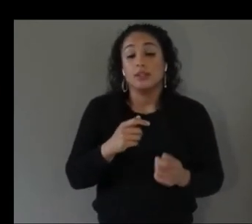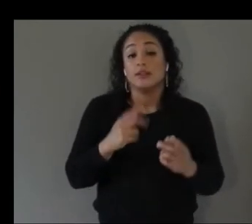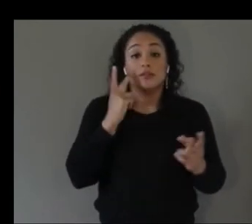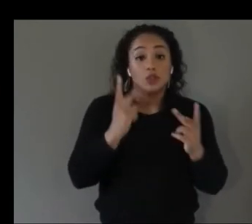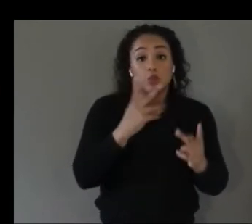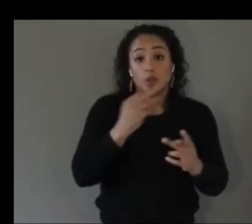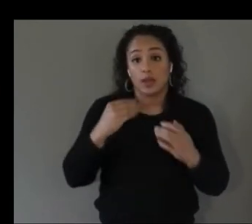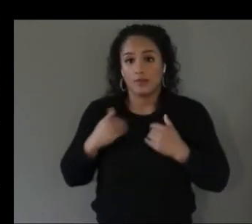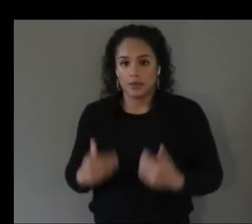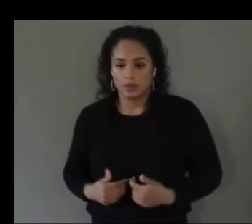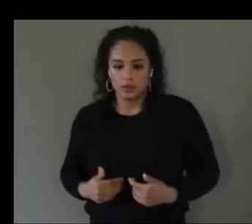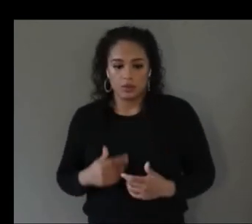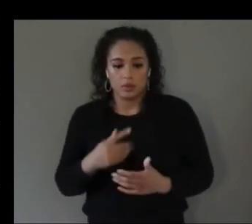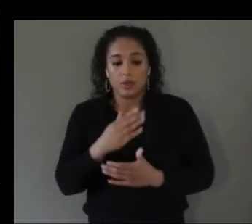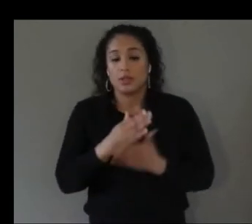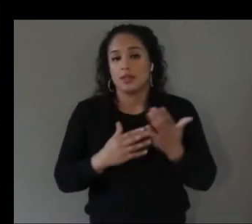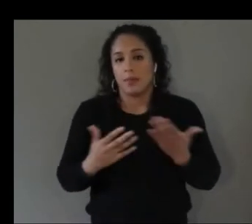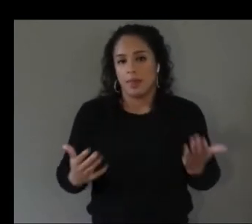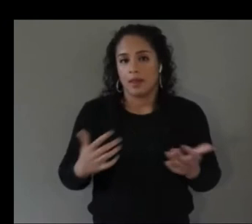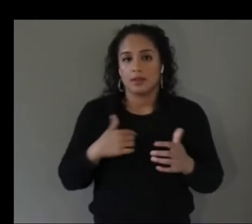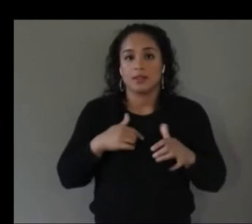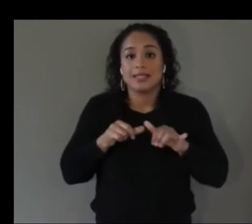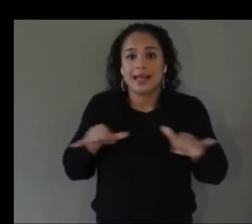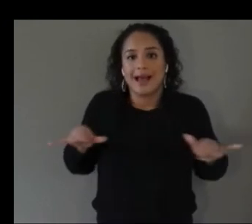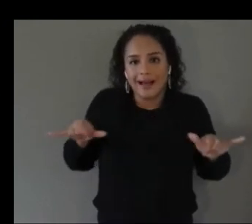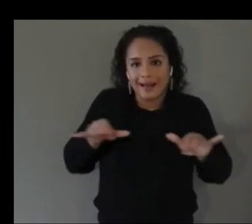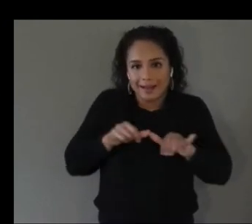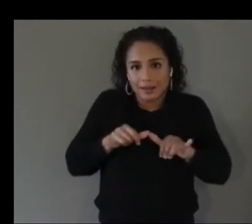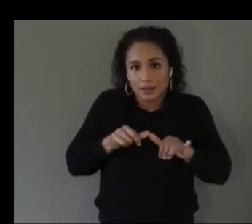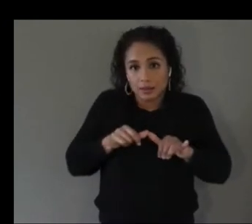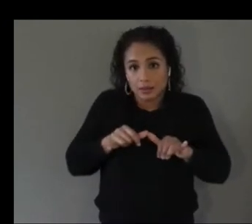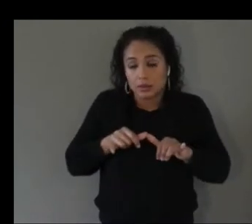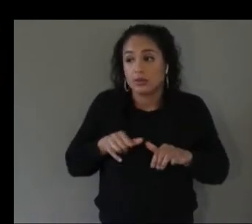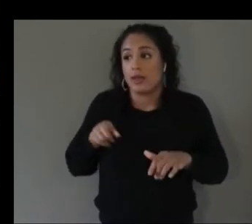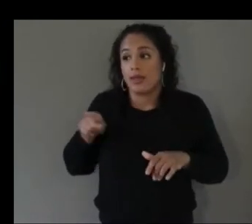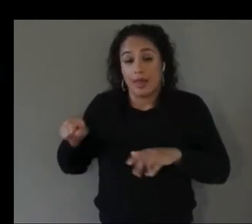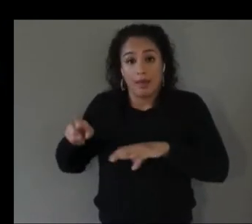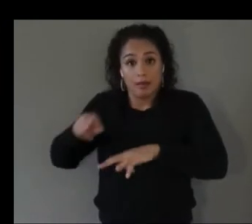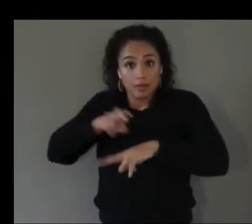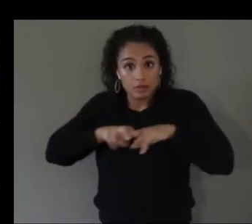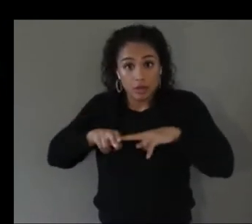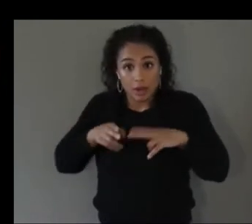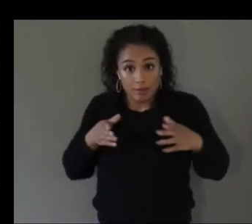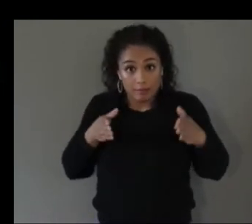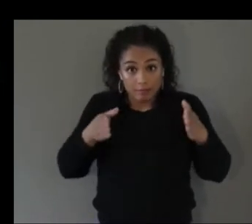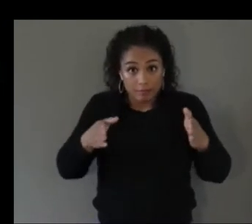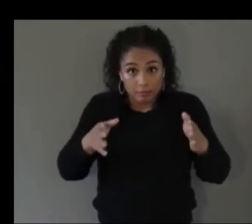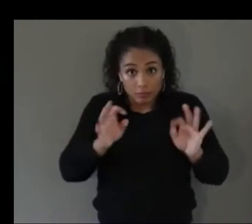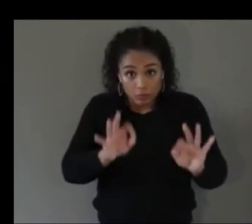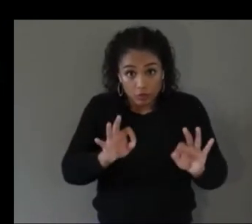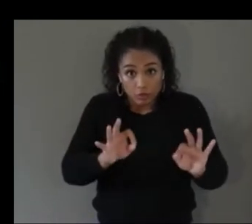does the furniture fit in the space provided for instance and then you might imagine also that the